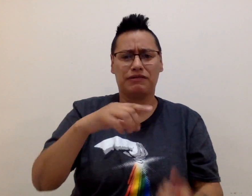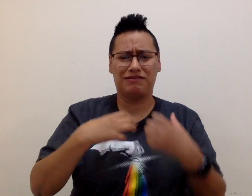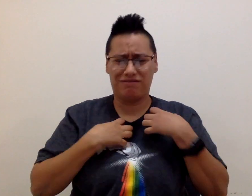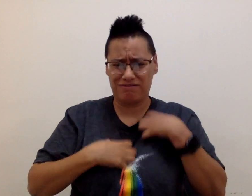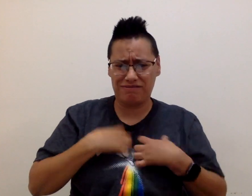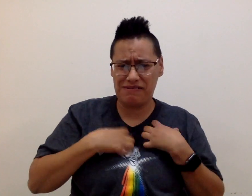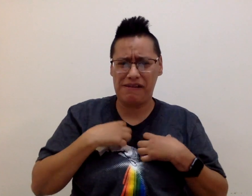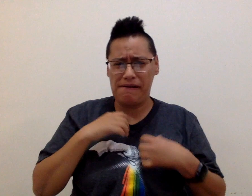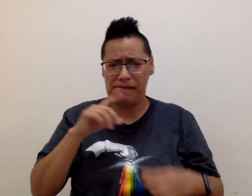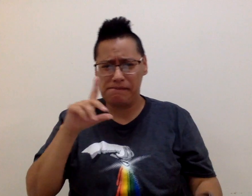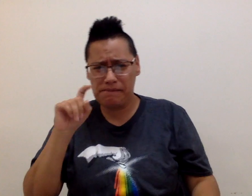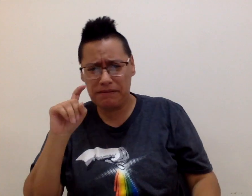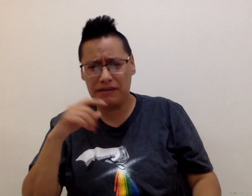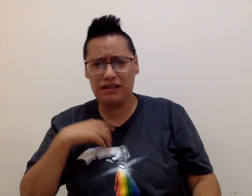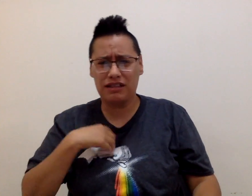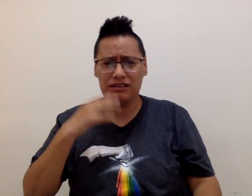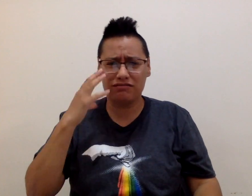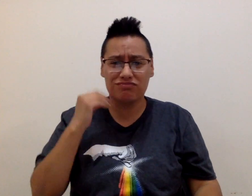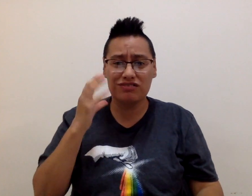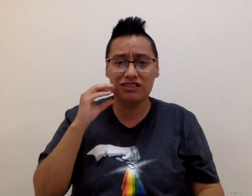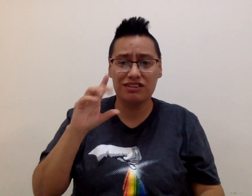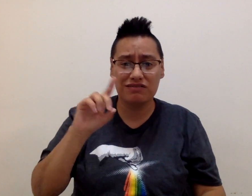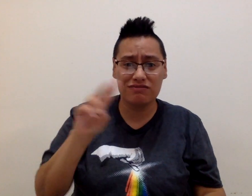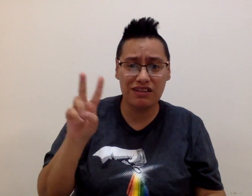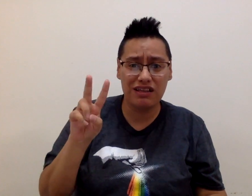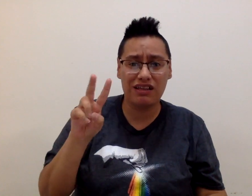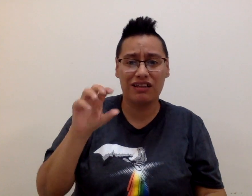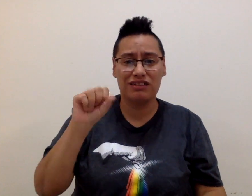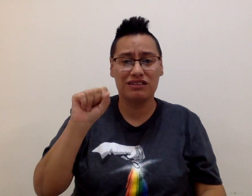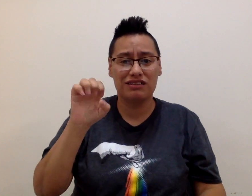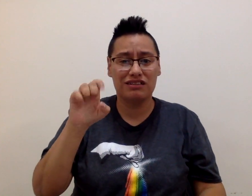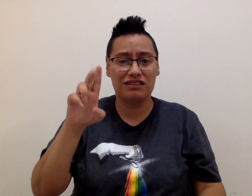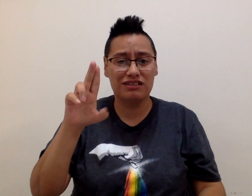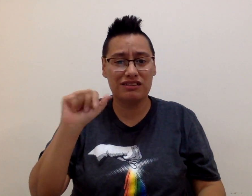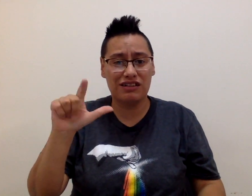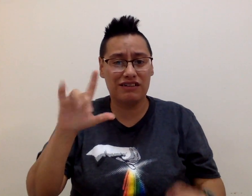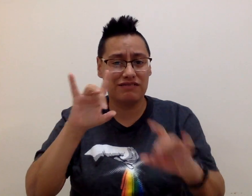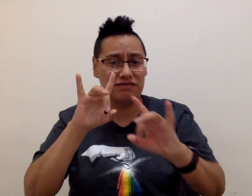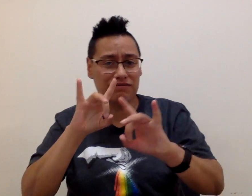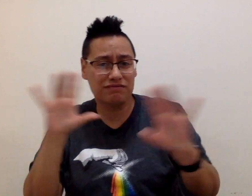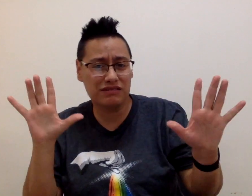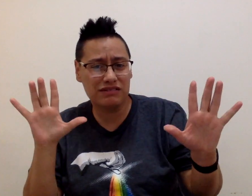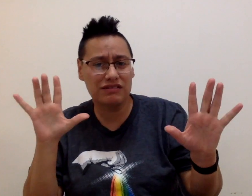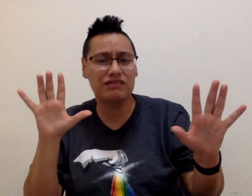If you are unsure if you are experiencing domestic violence (DV), or sexual violence (SV),